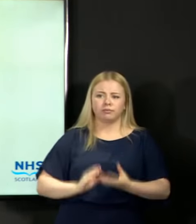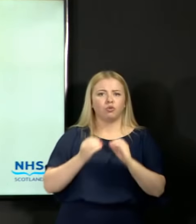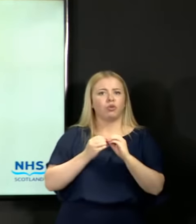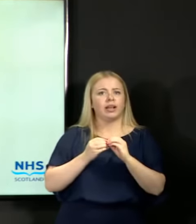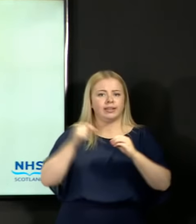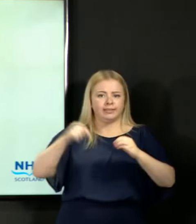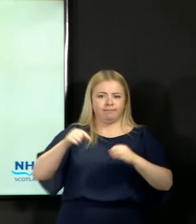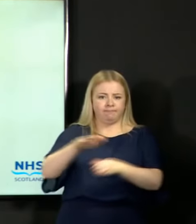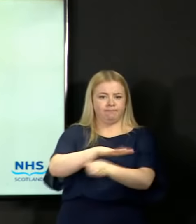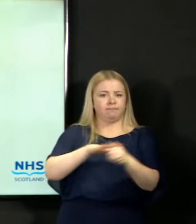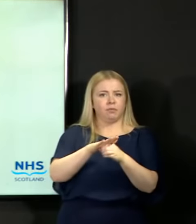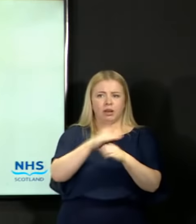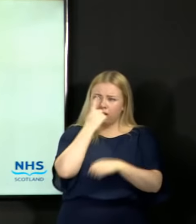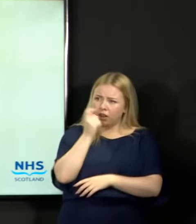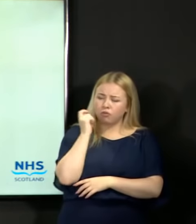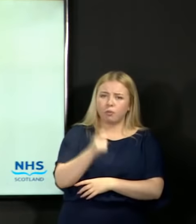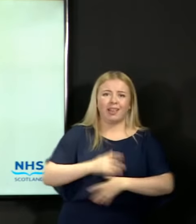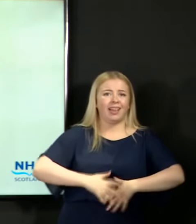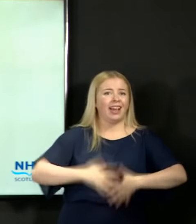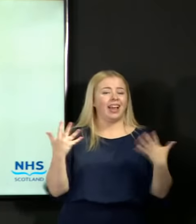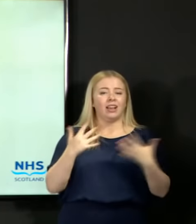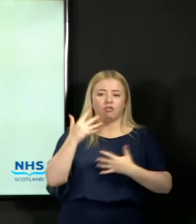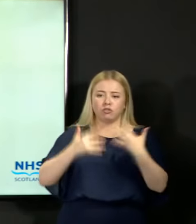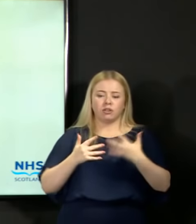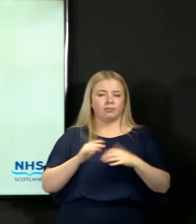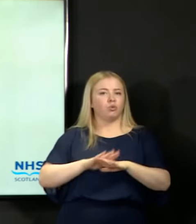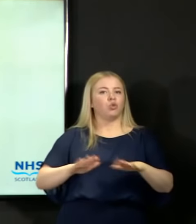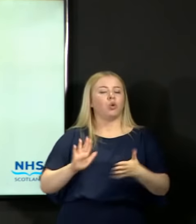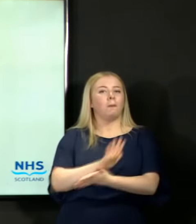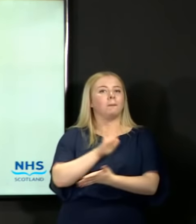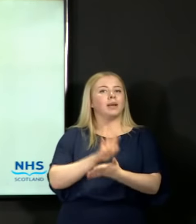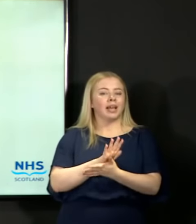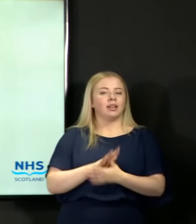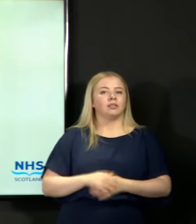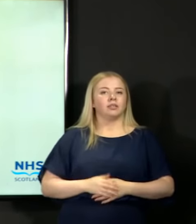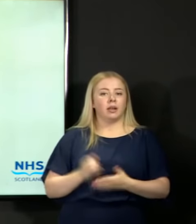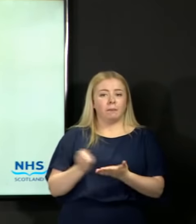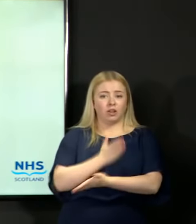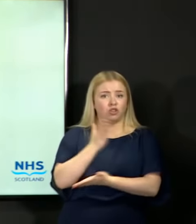to appeal any results with which they are dissatisfied, to make sure, in these very